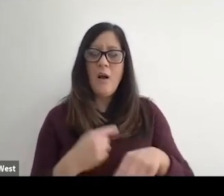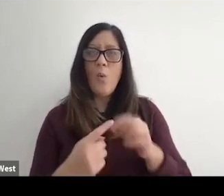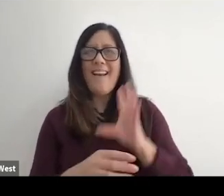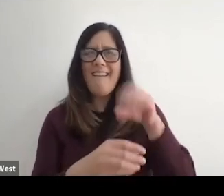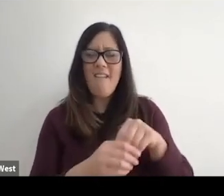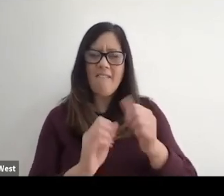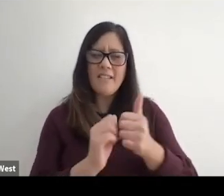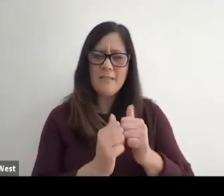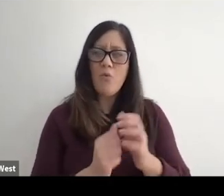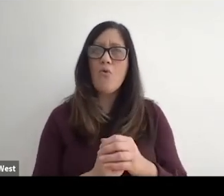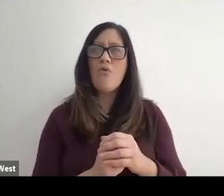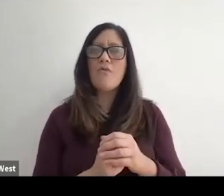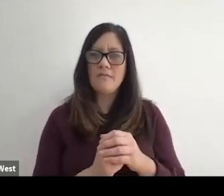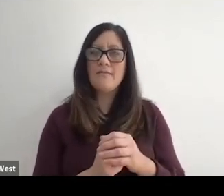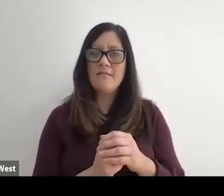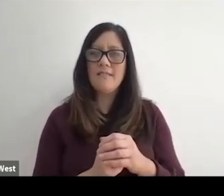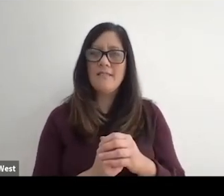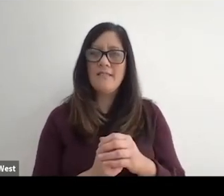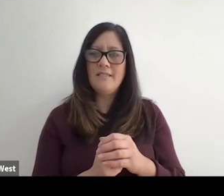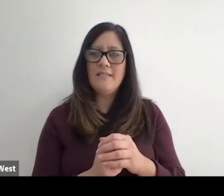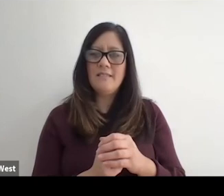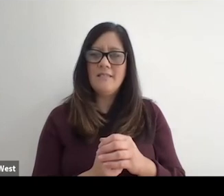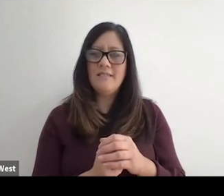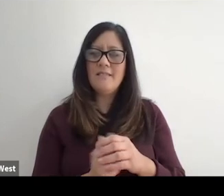are in sport are often framed.